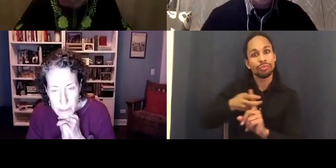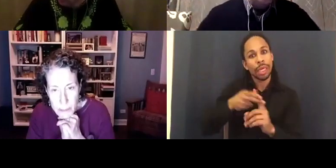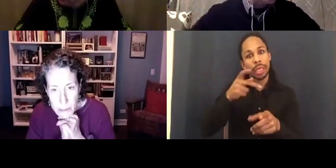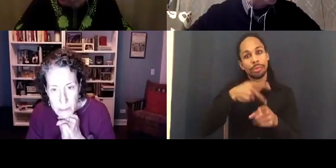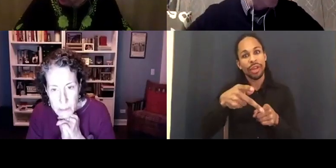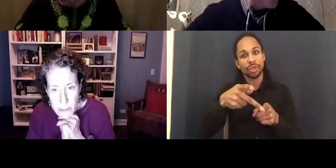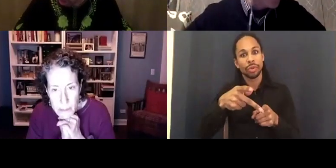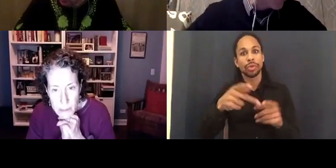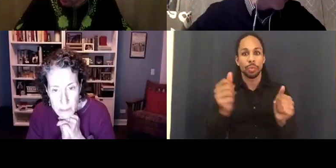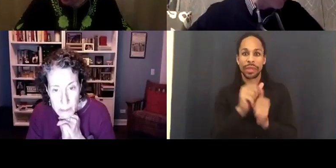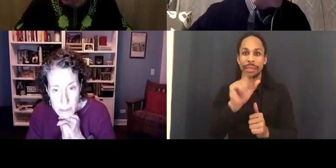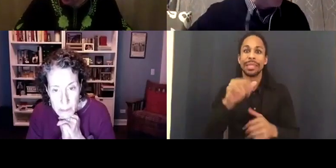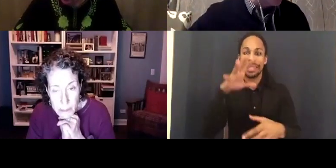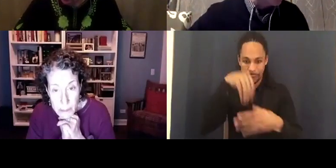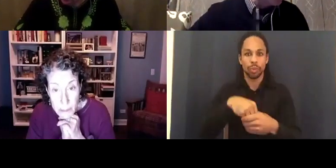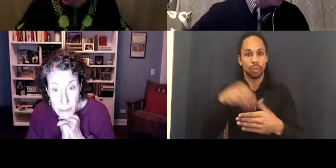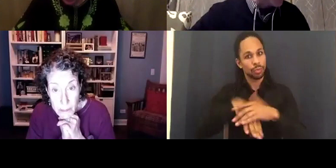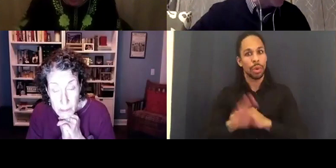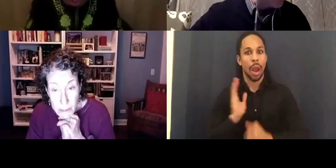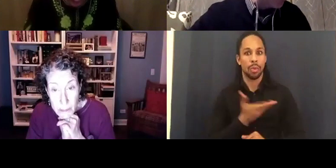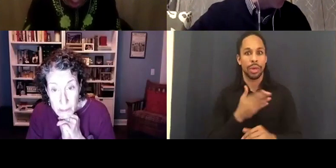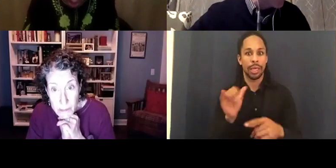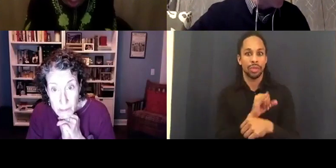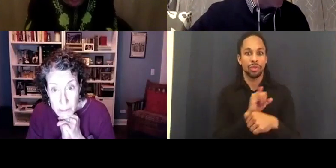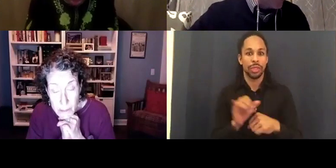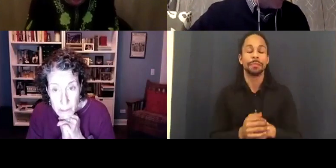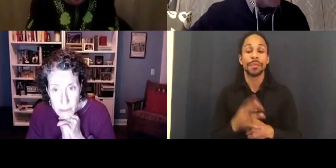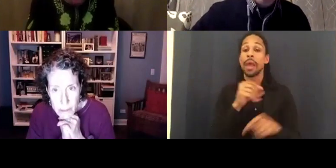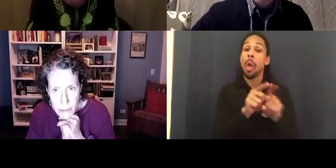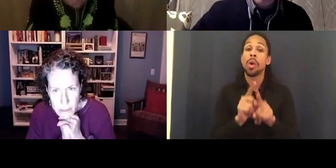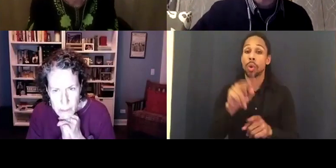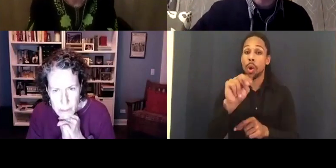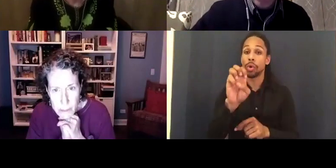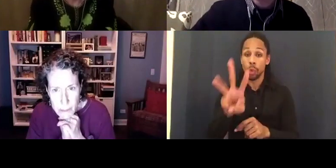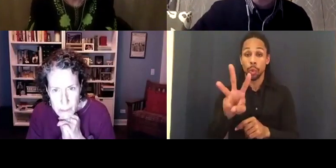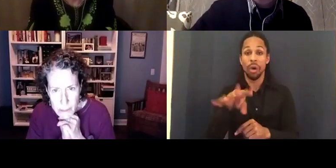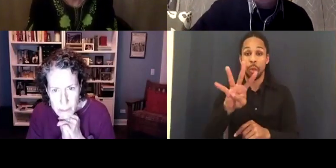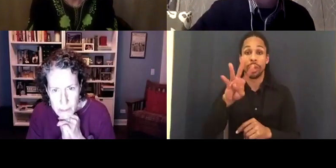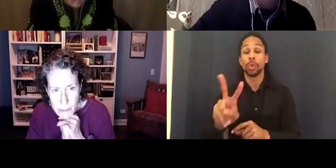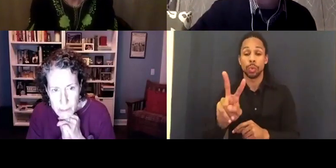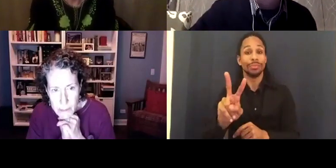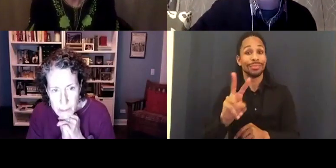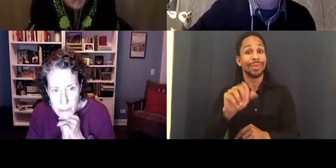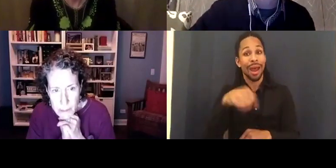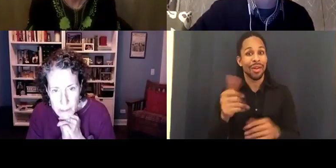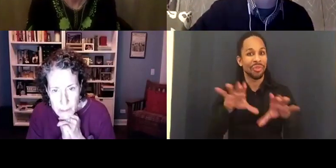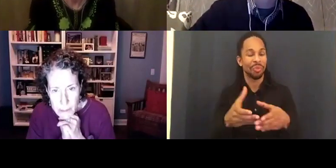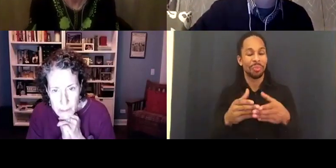for everything we do. I want to thank new 42. Now let me tell you how this is all going to work.